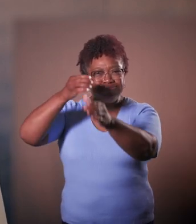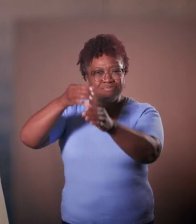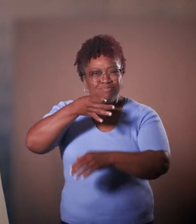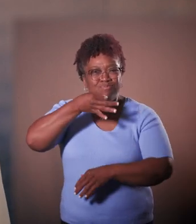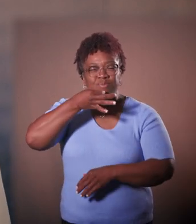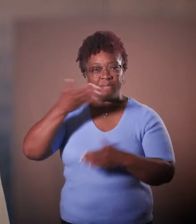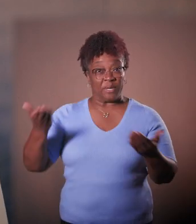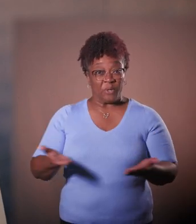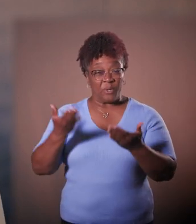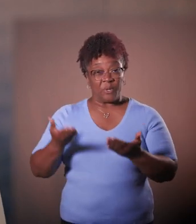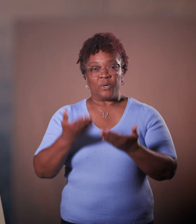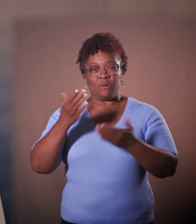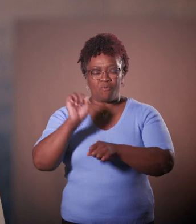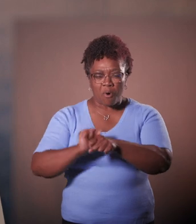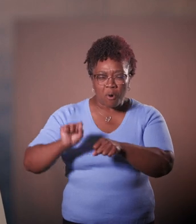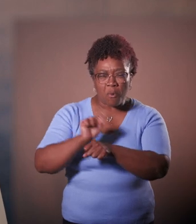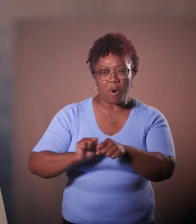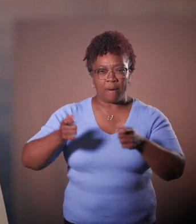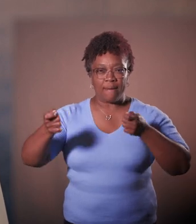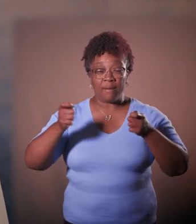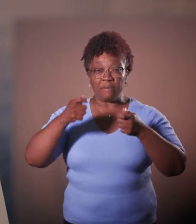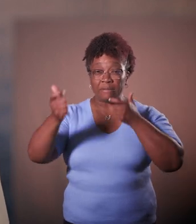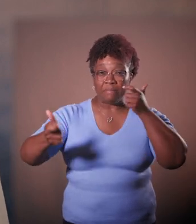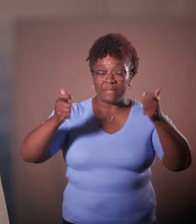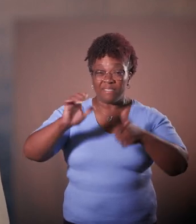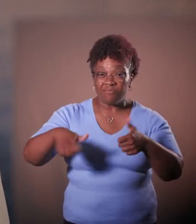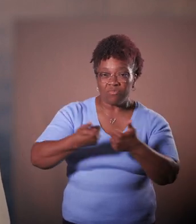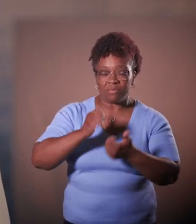are hard at work tackling the biggest challenges facing our world.